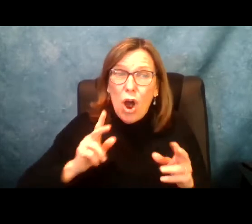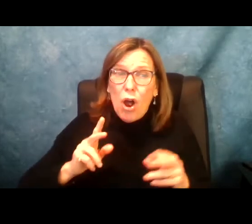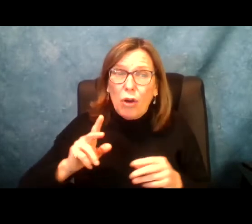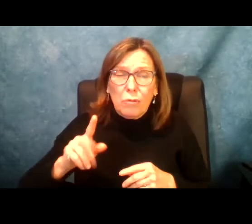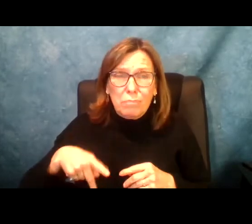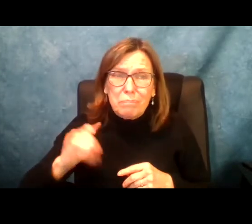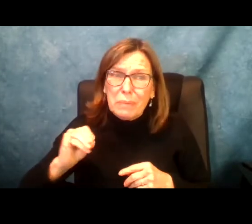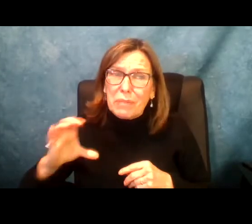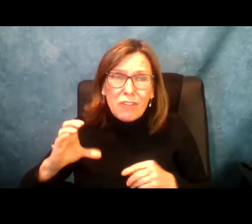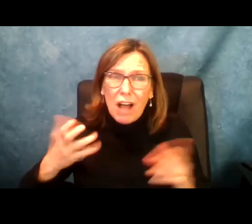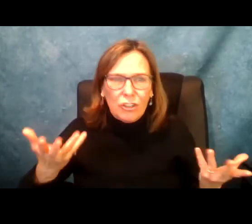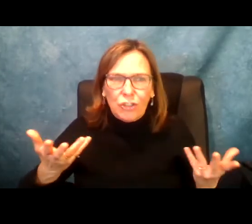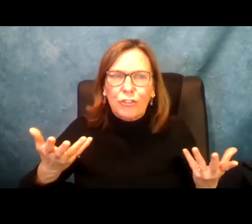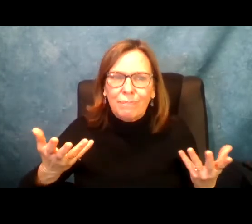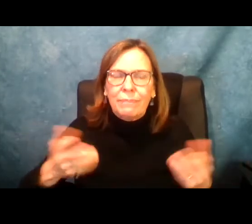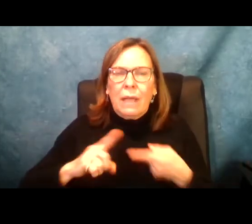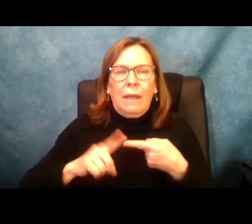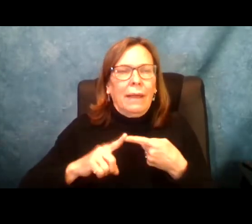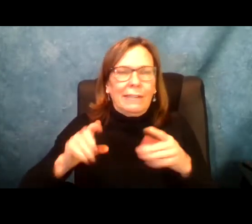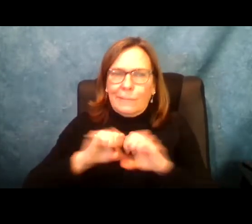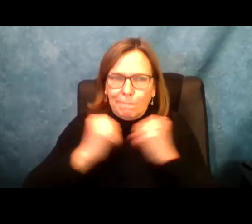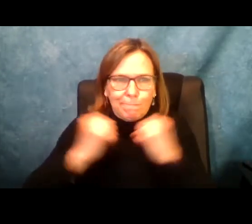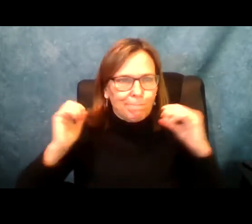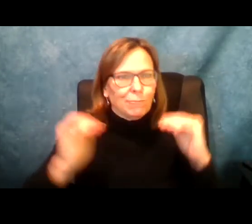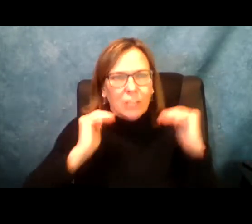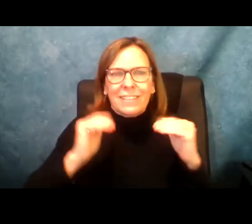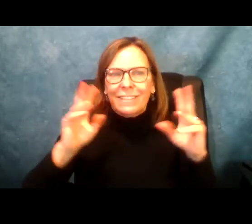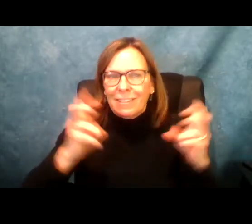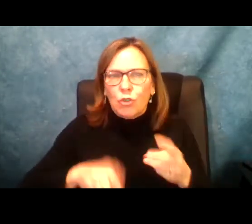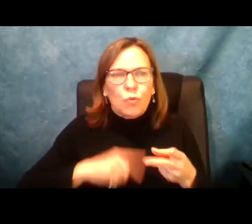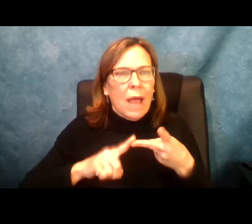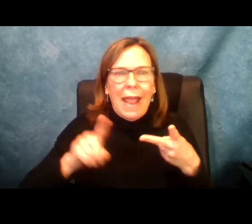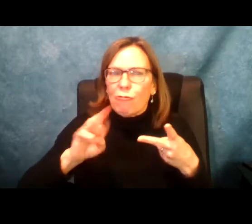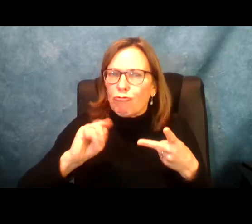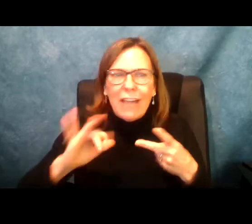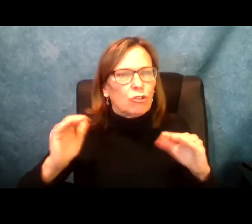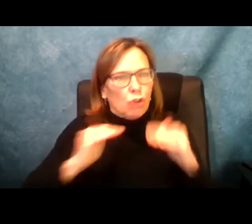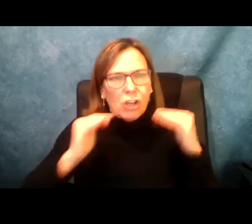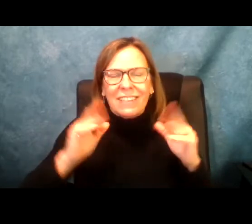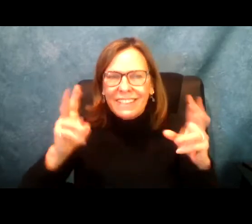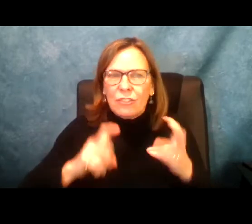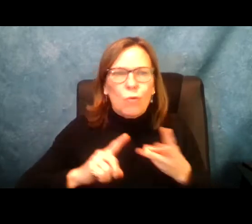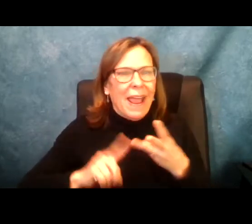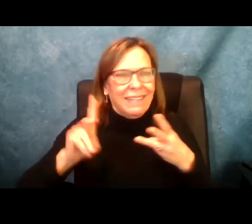this sector is made up predominantly of people of color. So it is a work he justice issue, it is